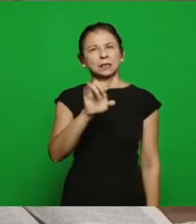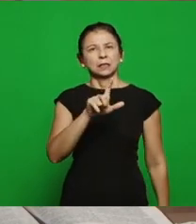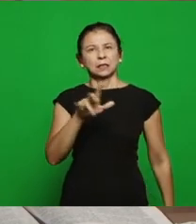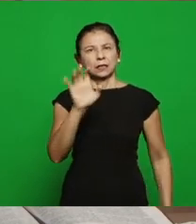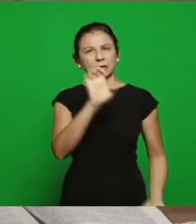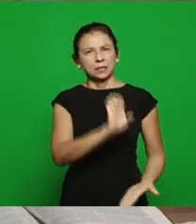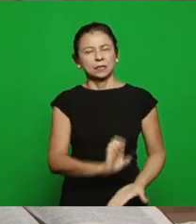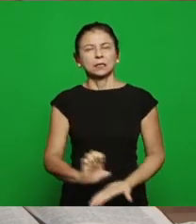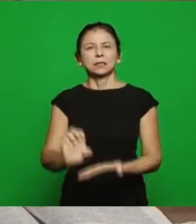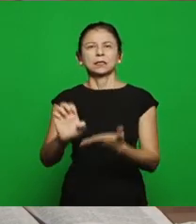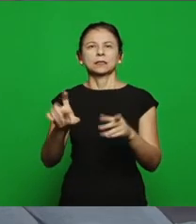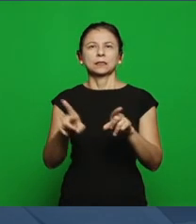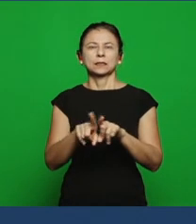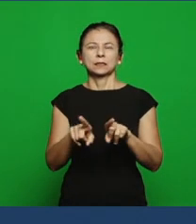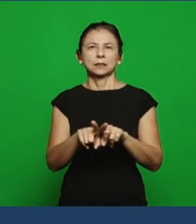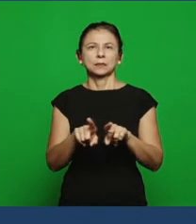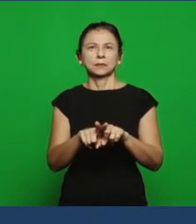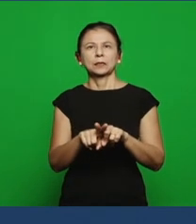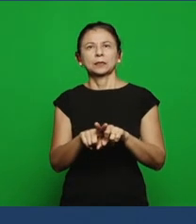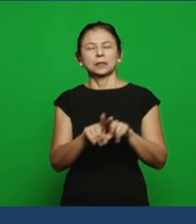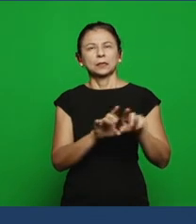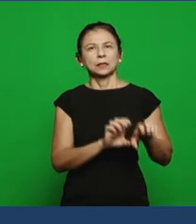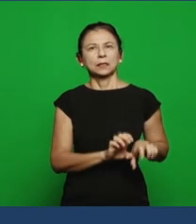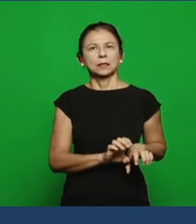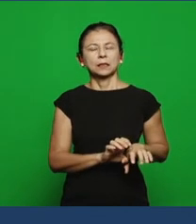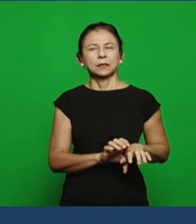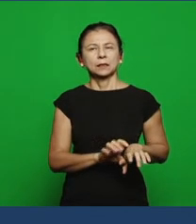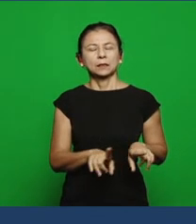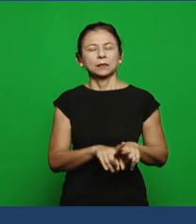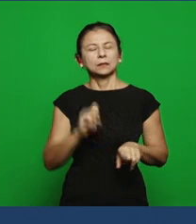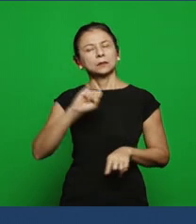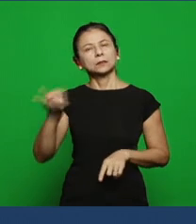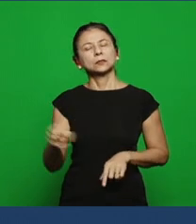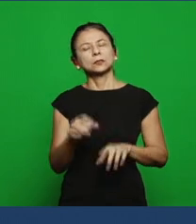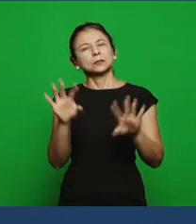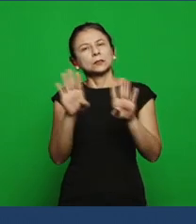Jezebel was also that queen who incited